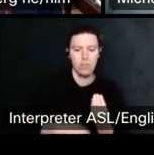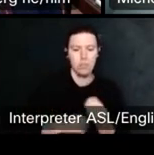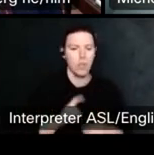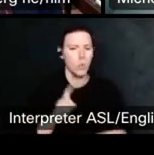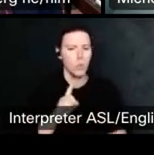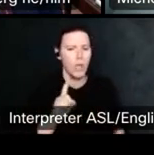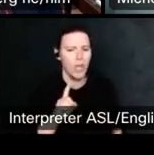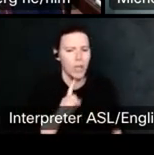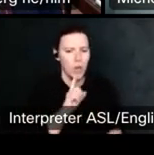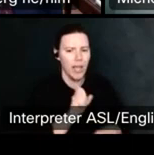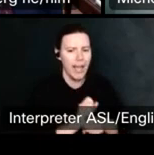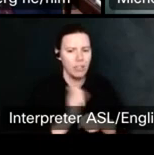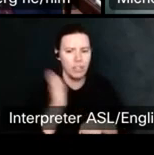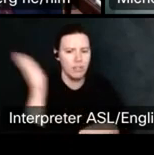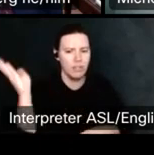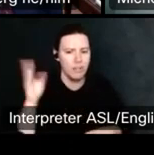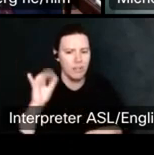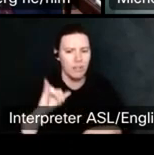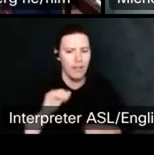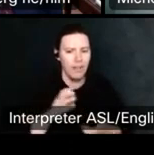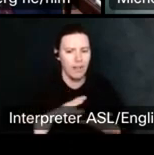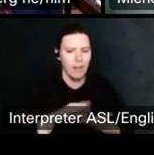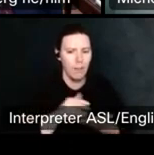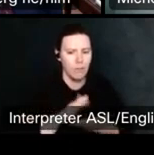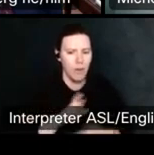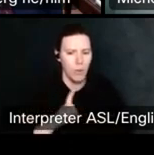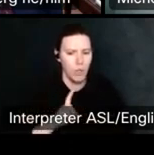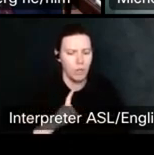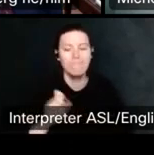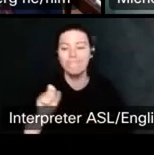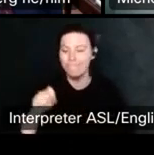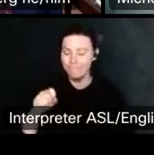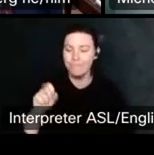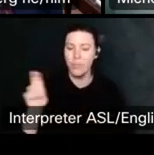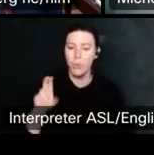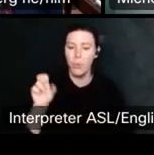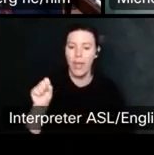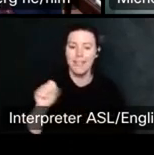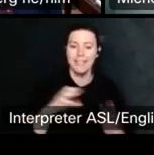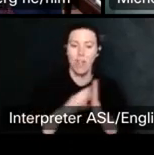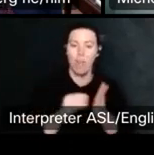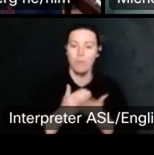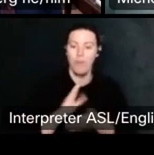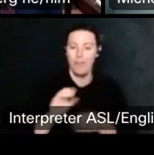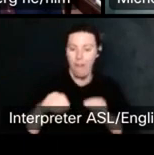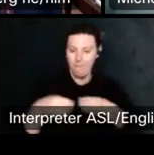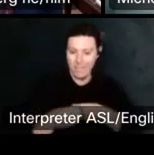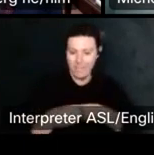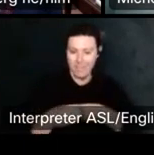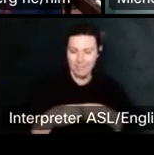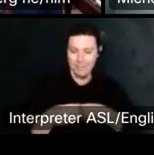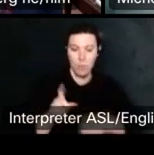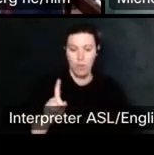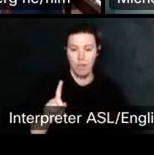Yeah, great question is the copy of office and it's a copyright dot. Gov.